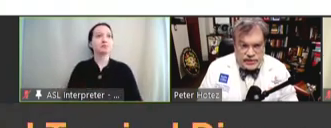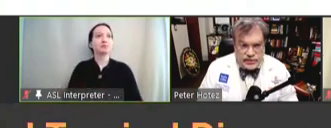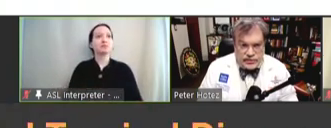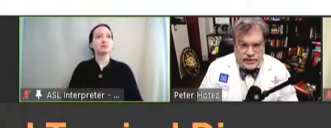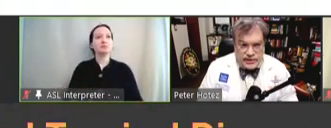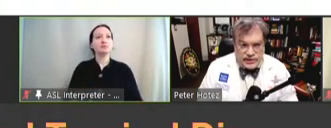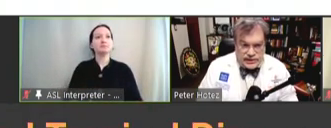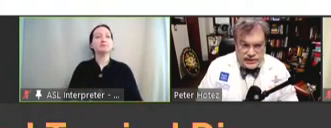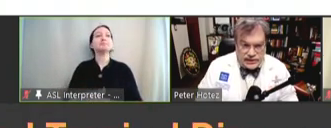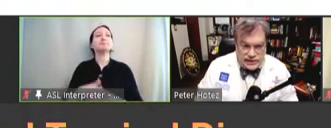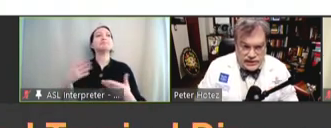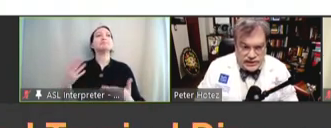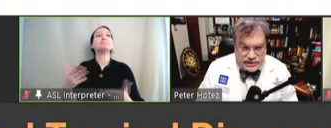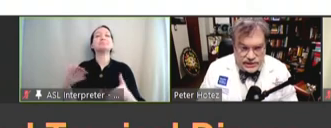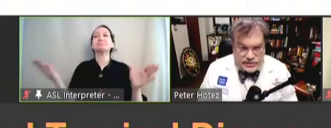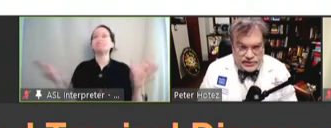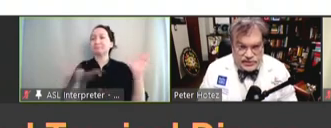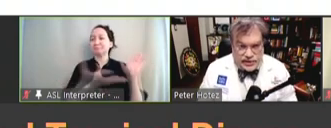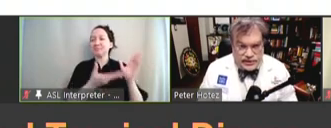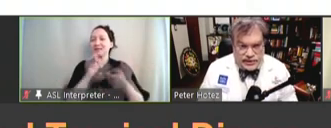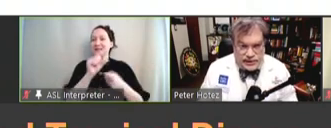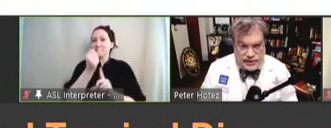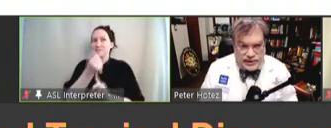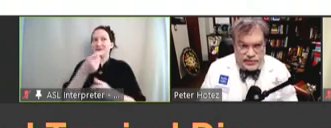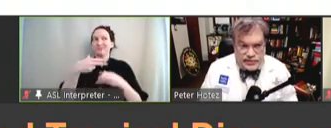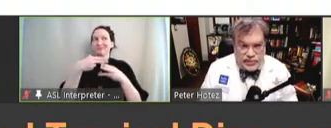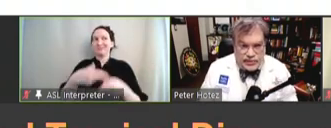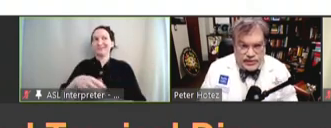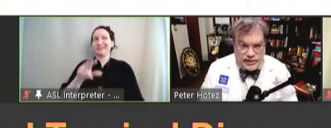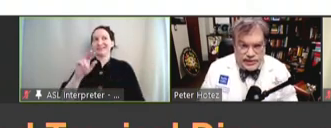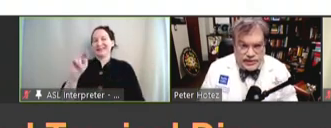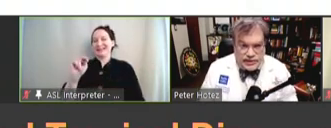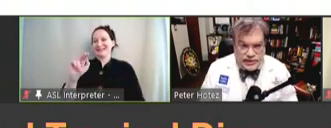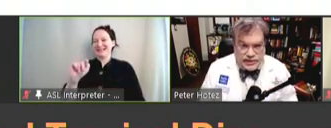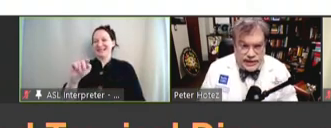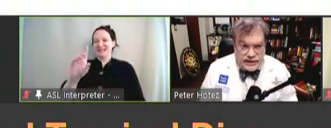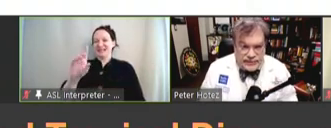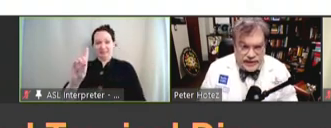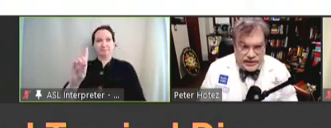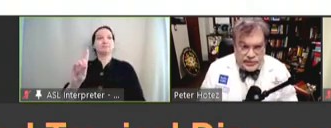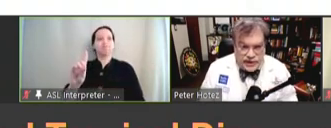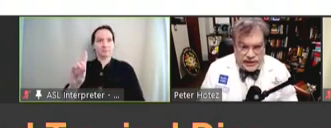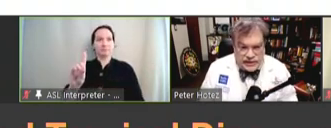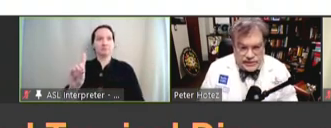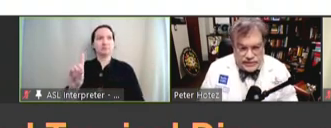So, these conditions, which are called the neglected tropical diseases -- is one that's